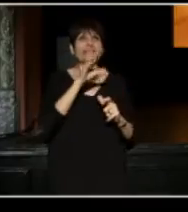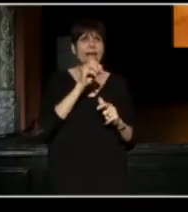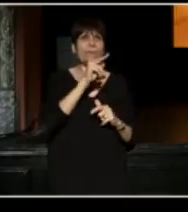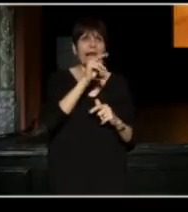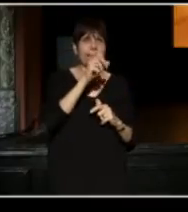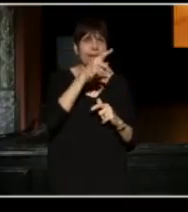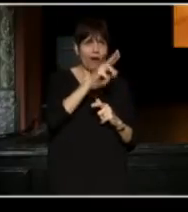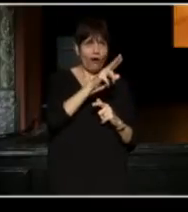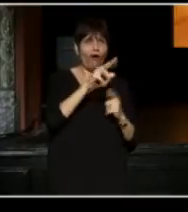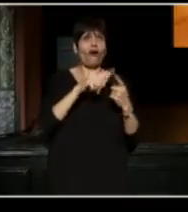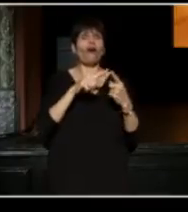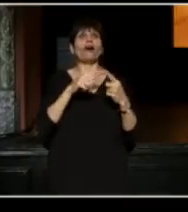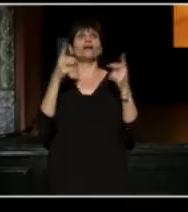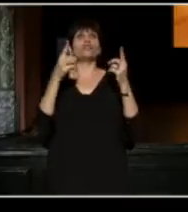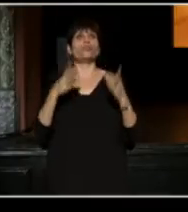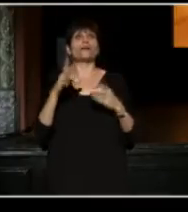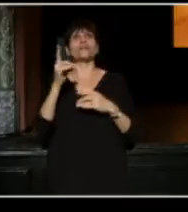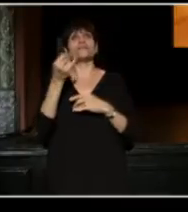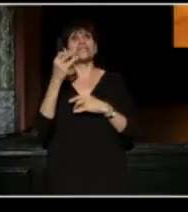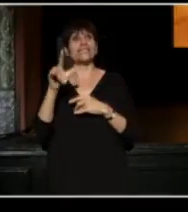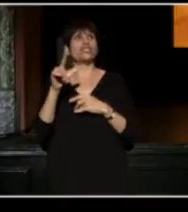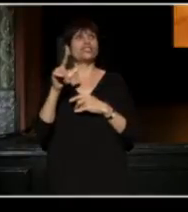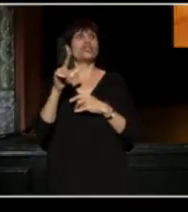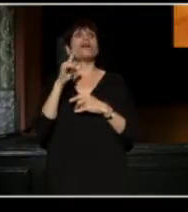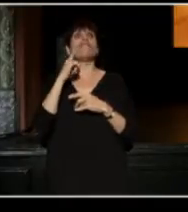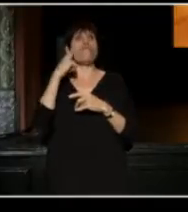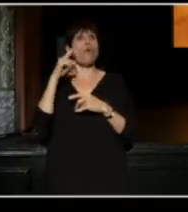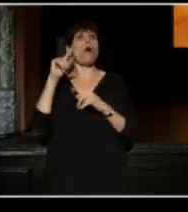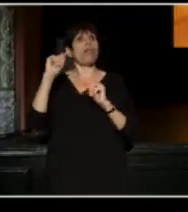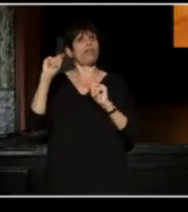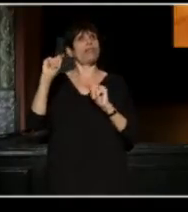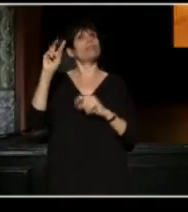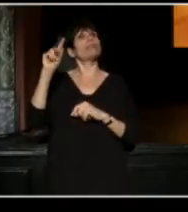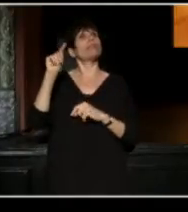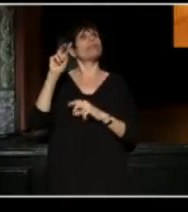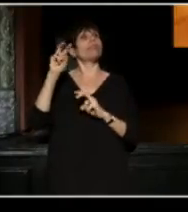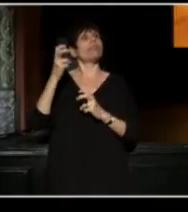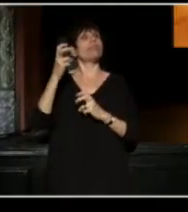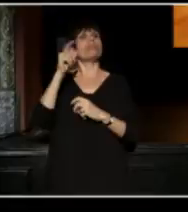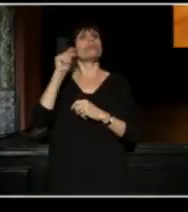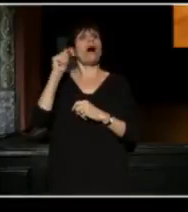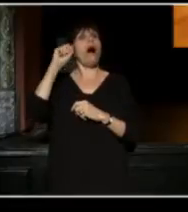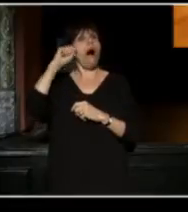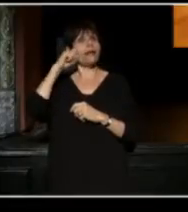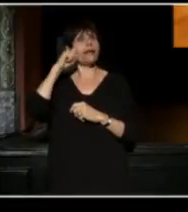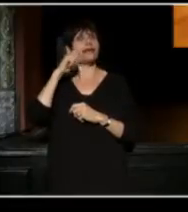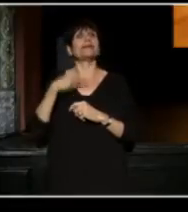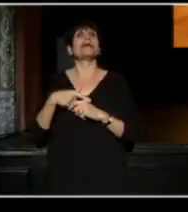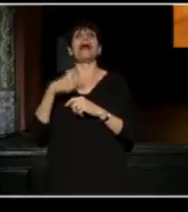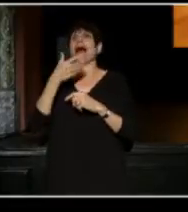served as Director of Digital for The Onion, and authored the New York Times' best-seller "How to Be Black".